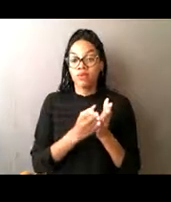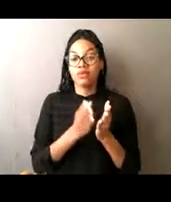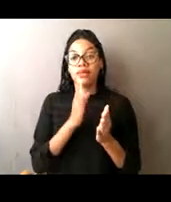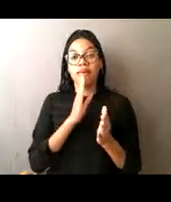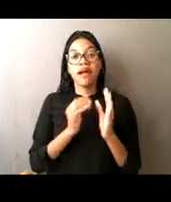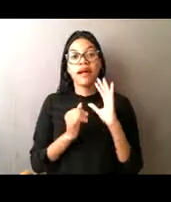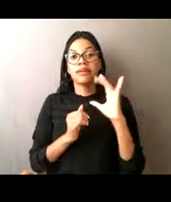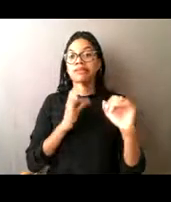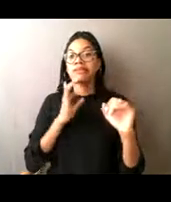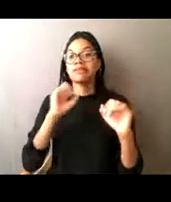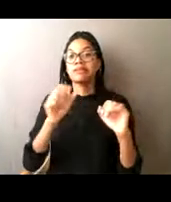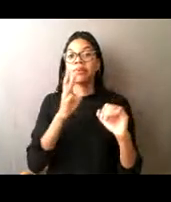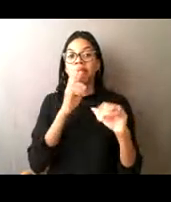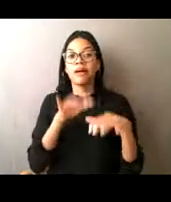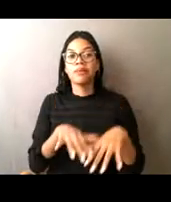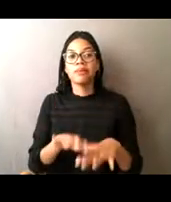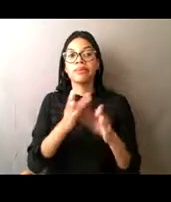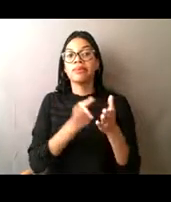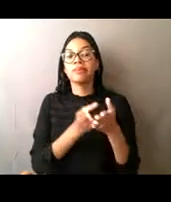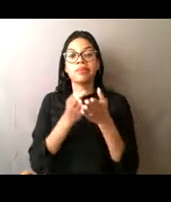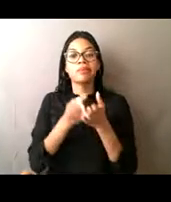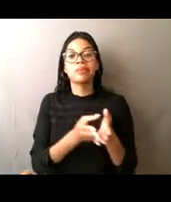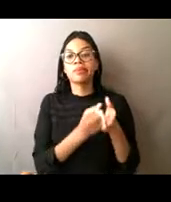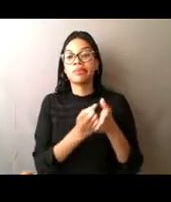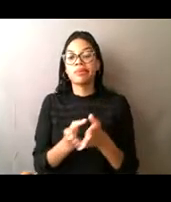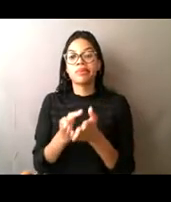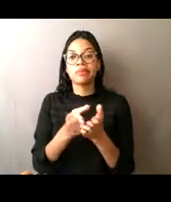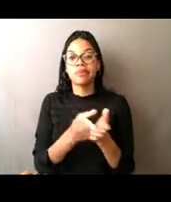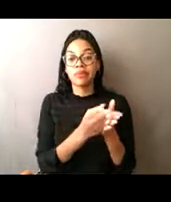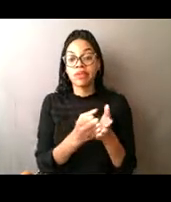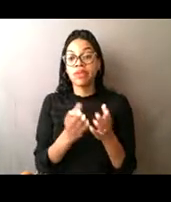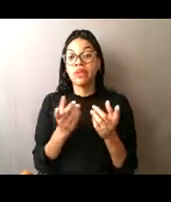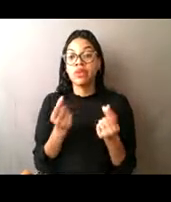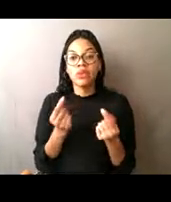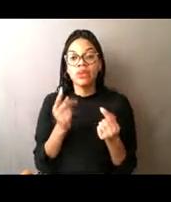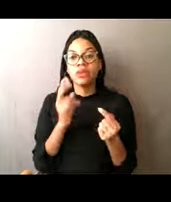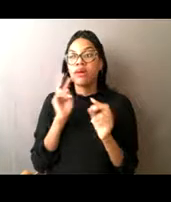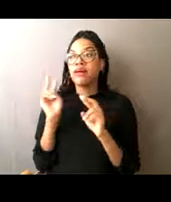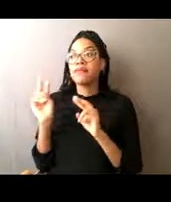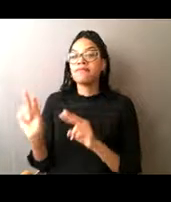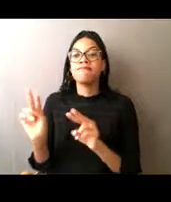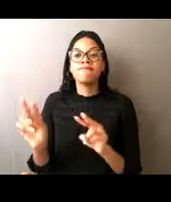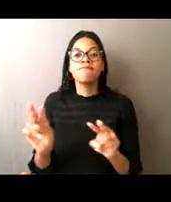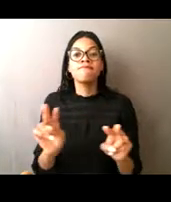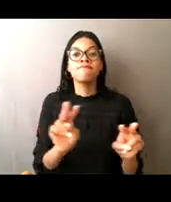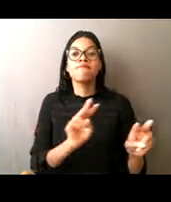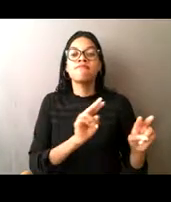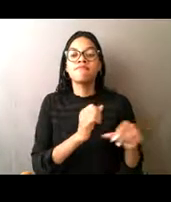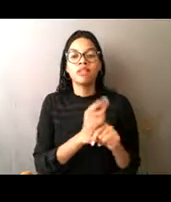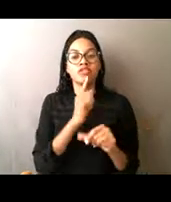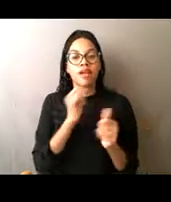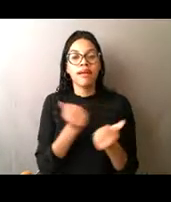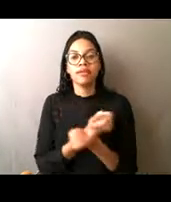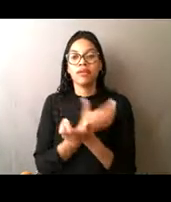and recreational fishing boats to ensure that everything is being done in compliance with the regulations,